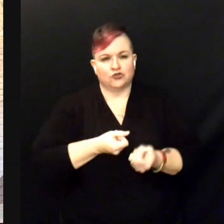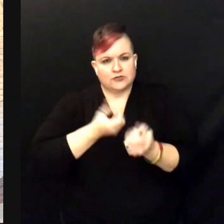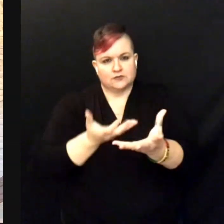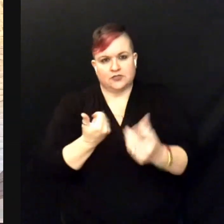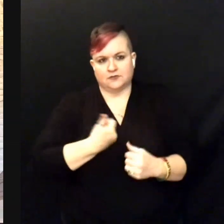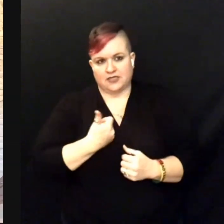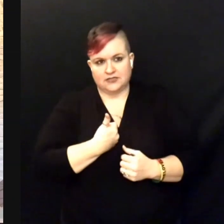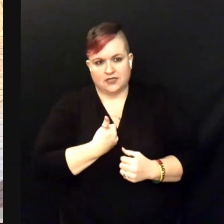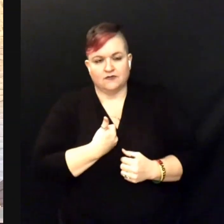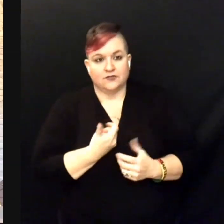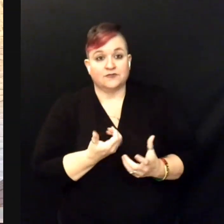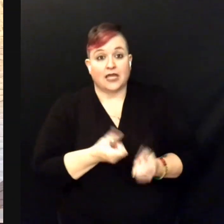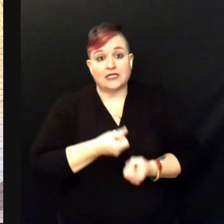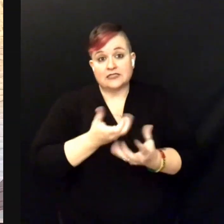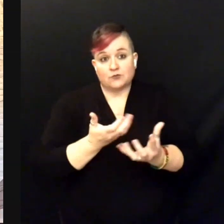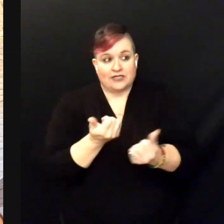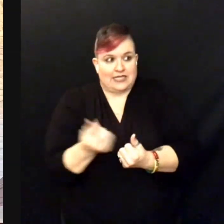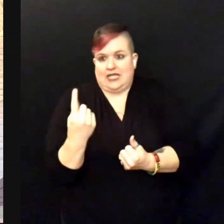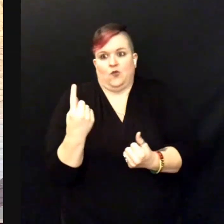and express anyone's self really.